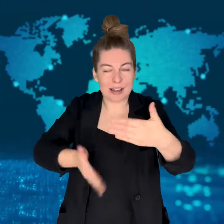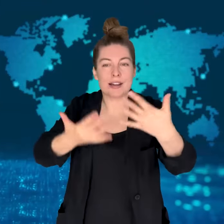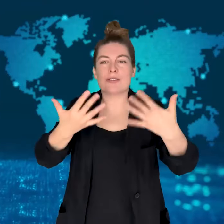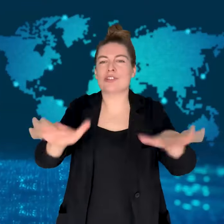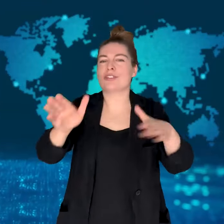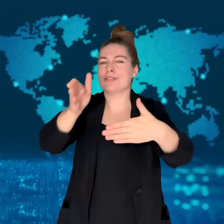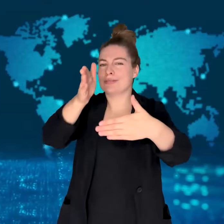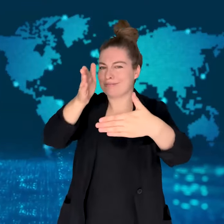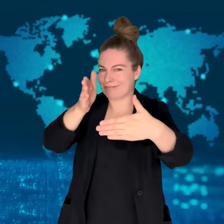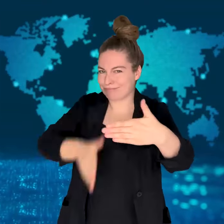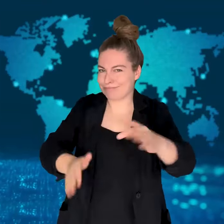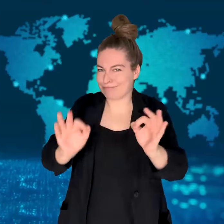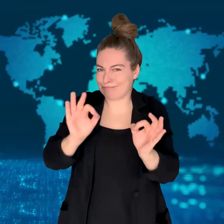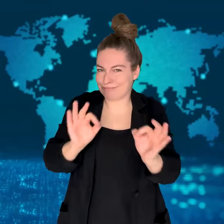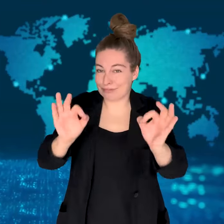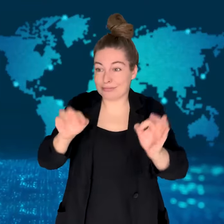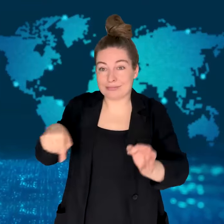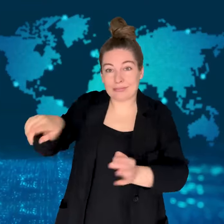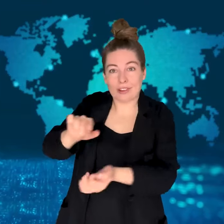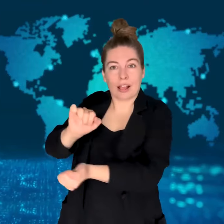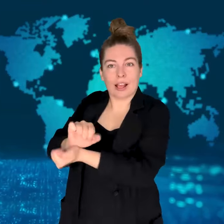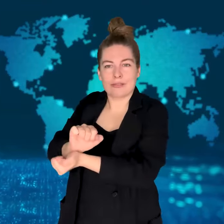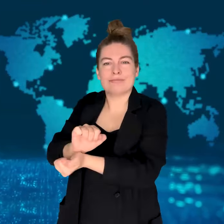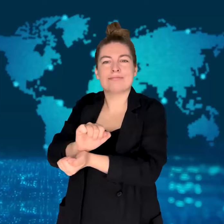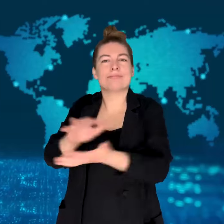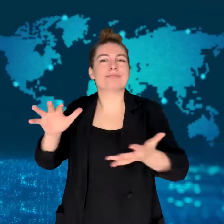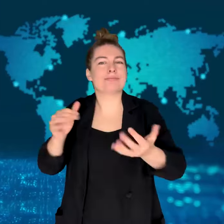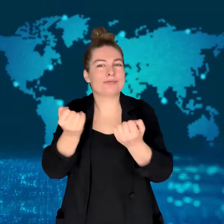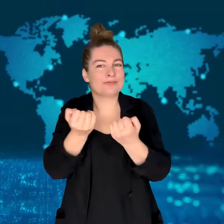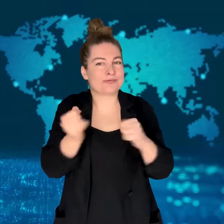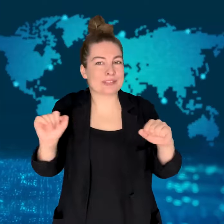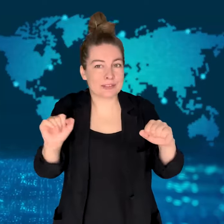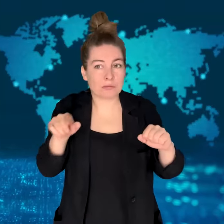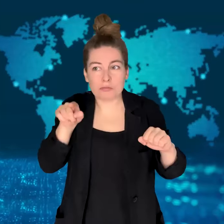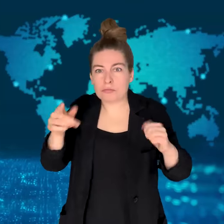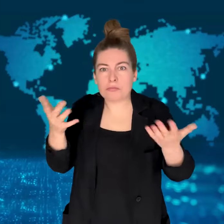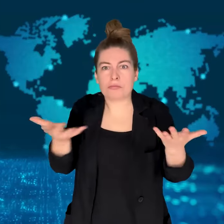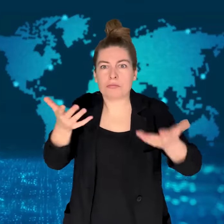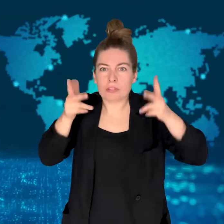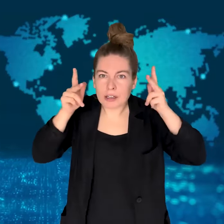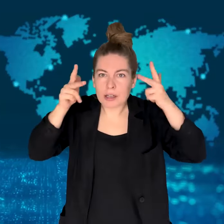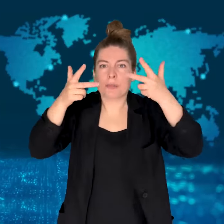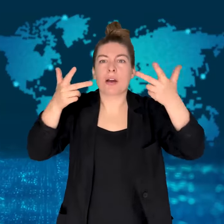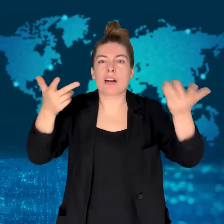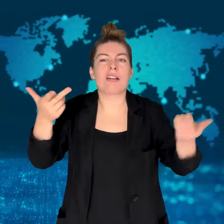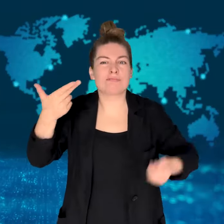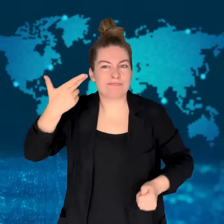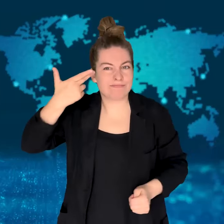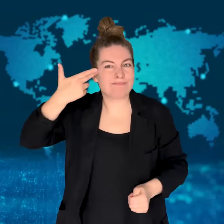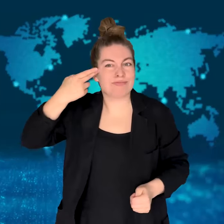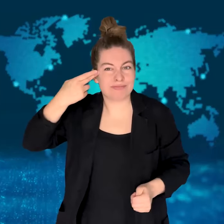The tablets were looted by the British soldiers,